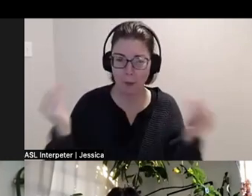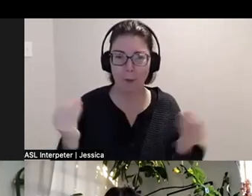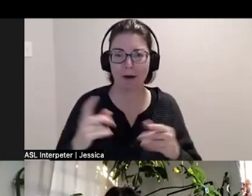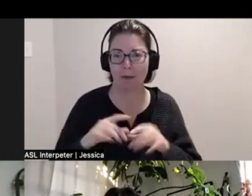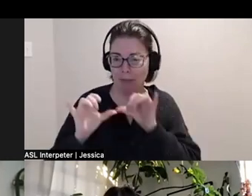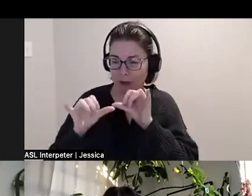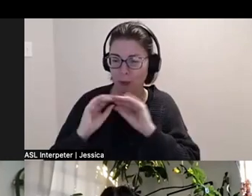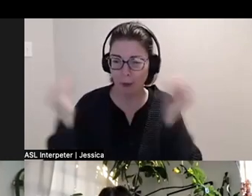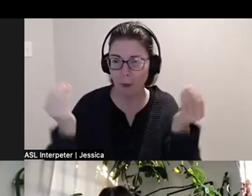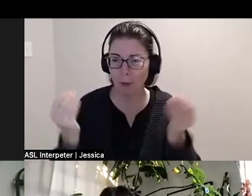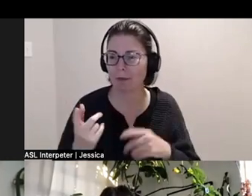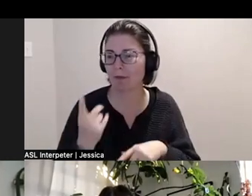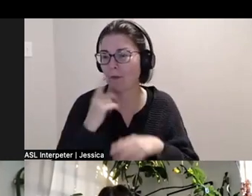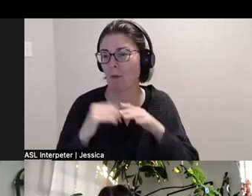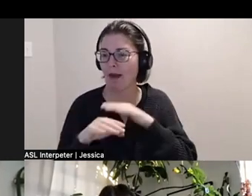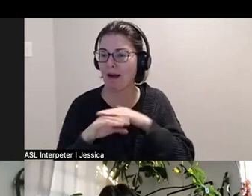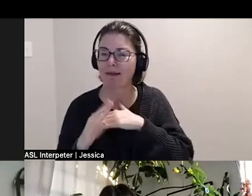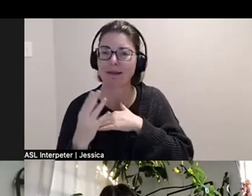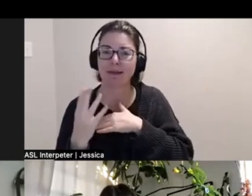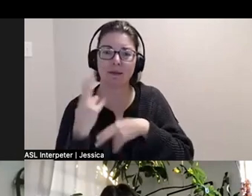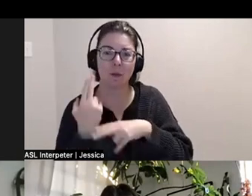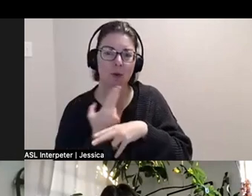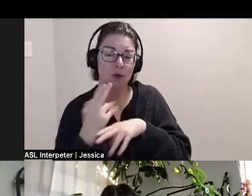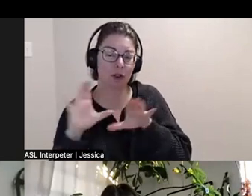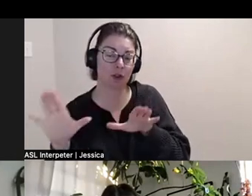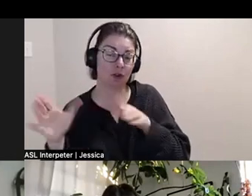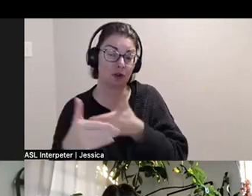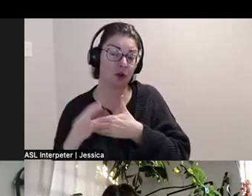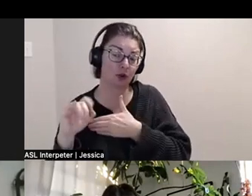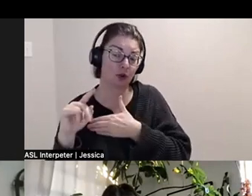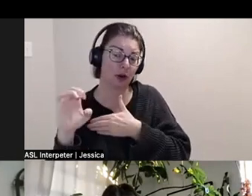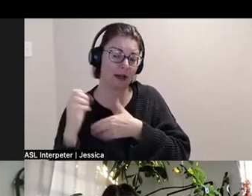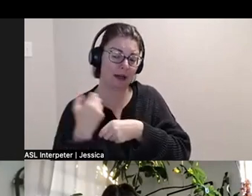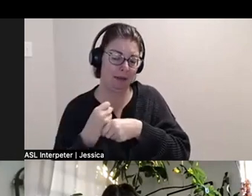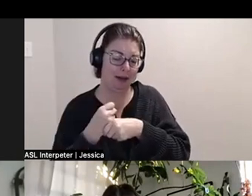And I think the like access hack of like using creates to make the Manja was exactly that.